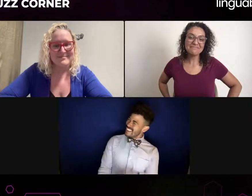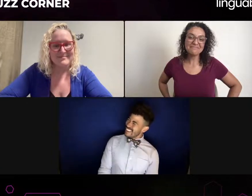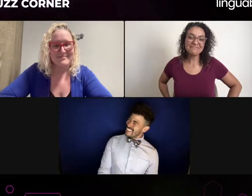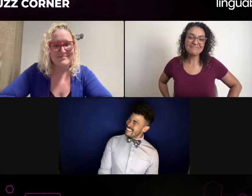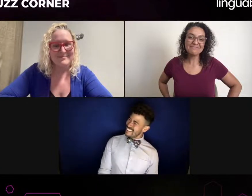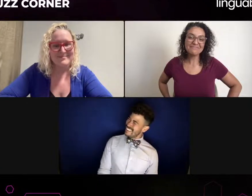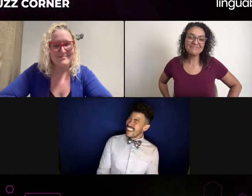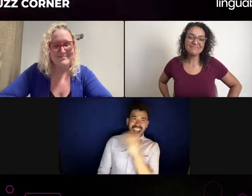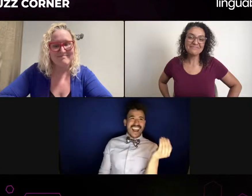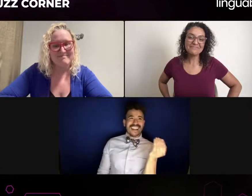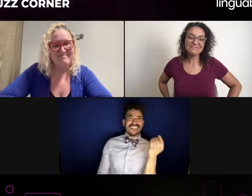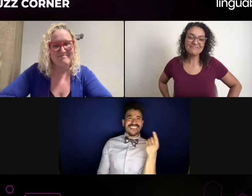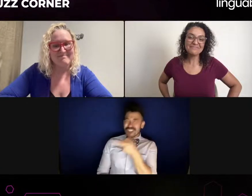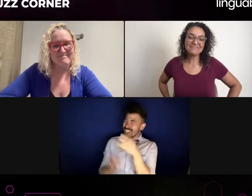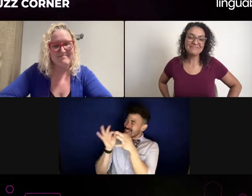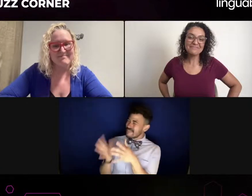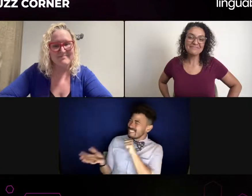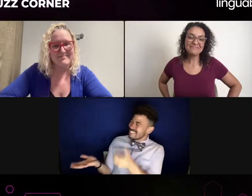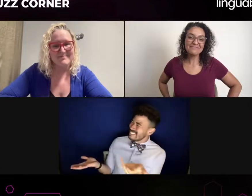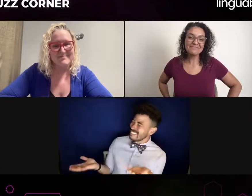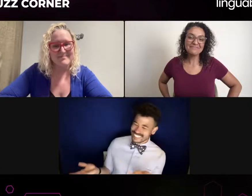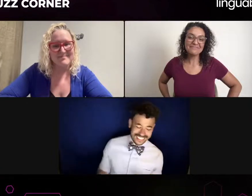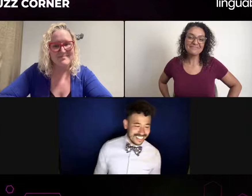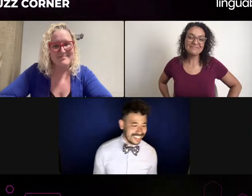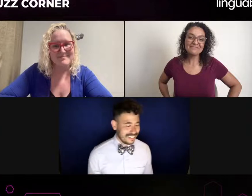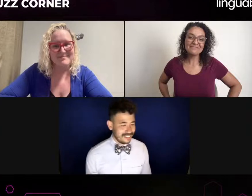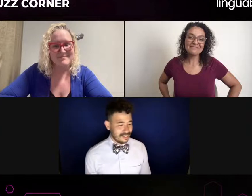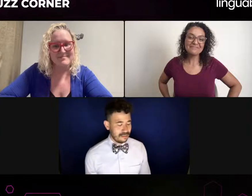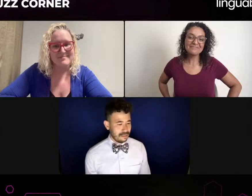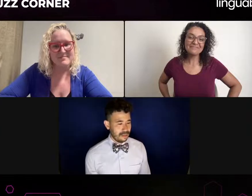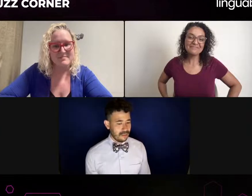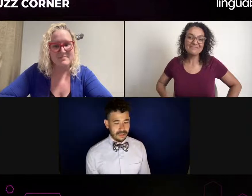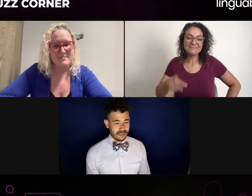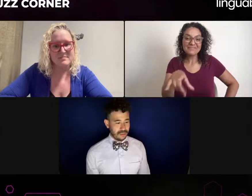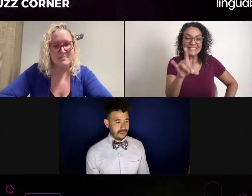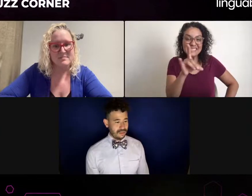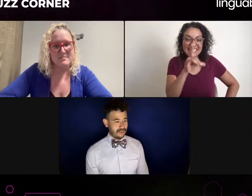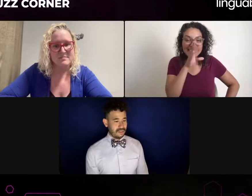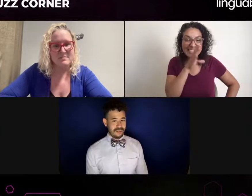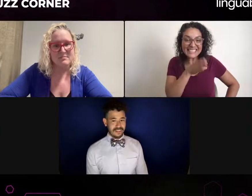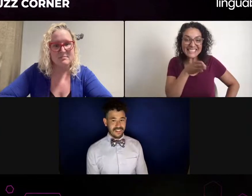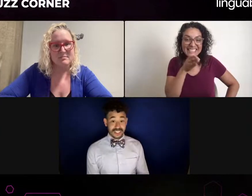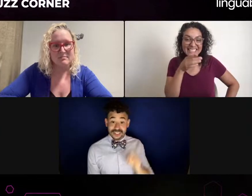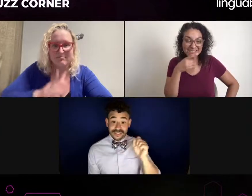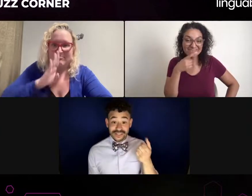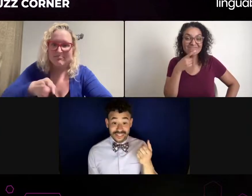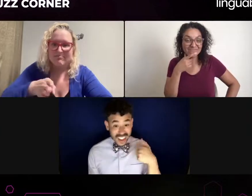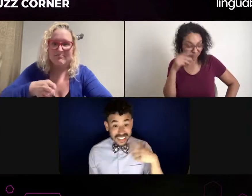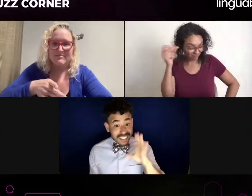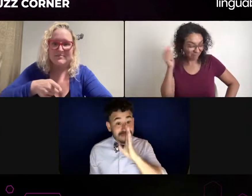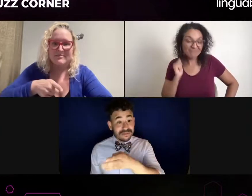I felt it was a really good experience. I felt great about my audition. And then when I got up to leave, I kind of hoped